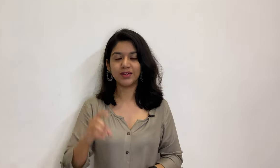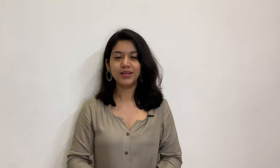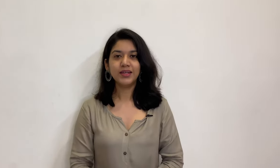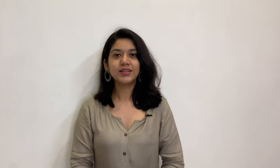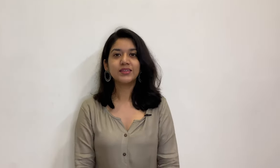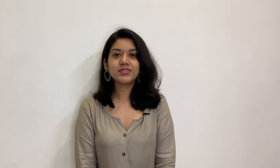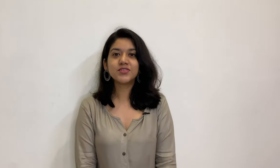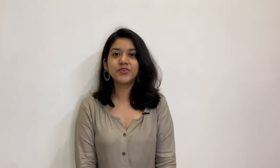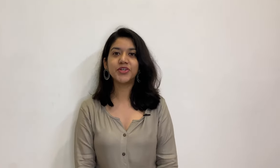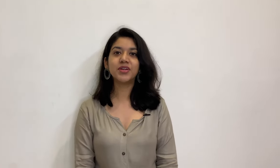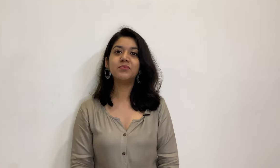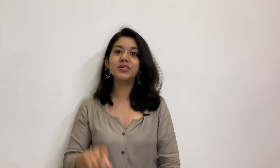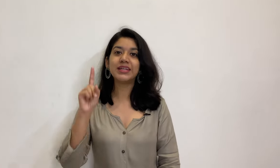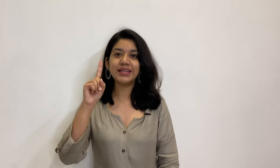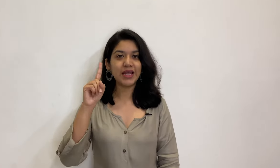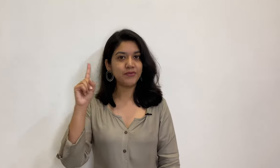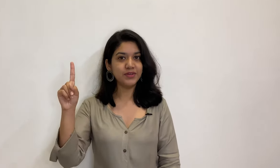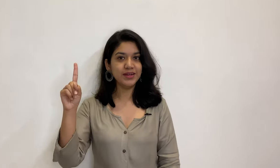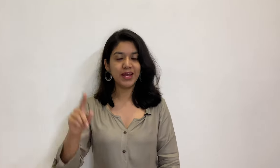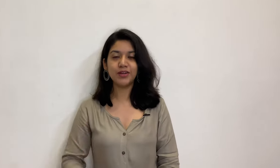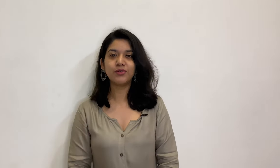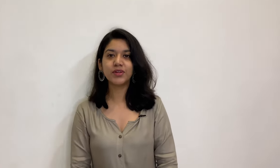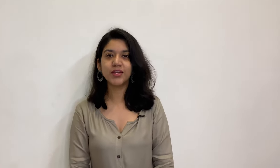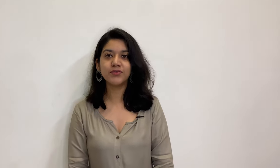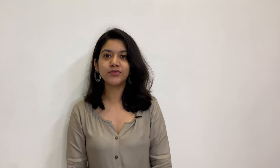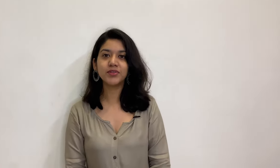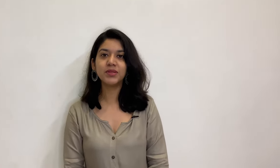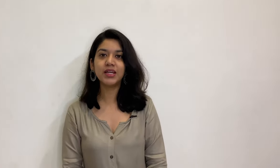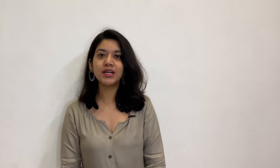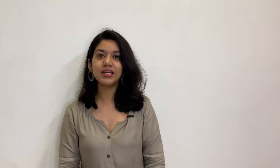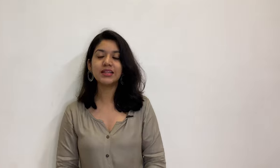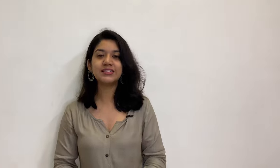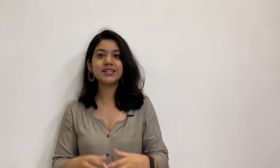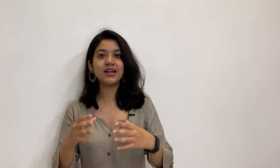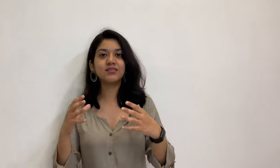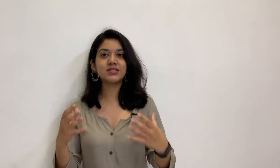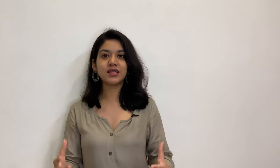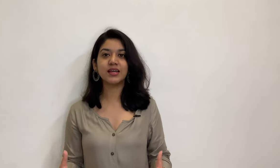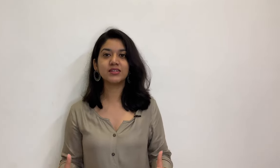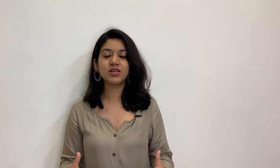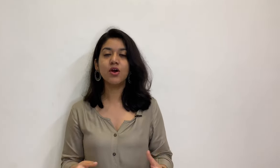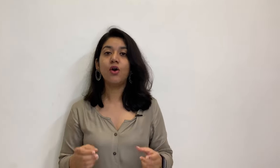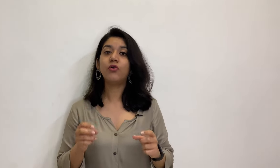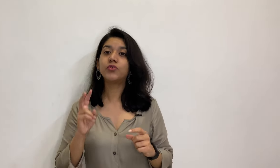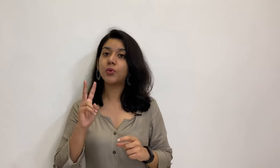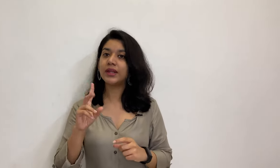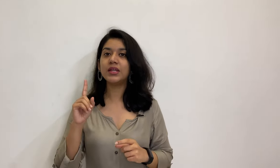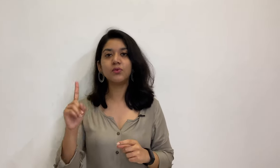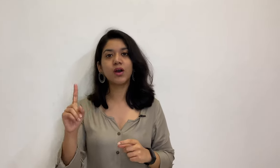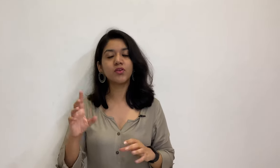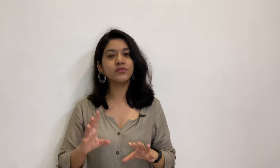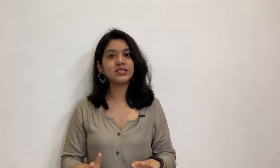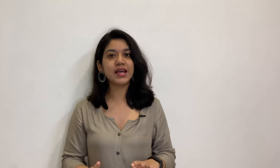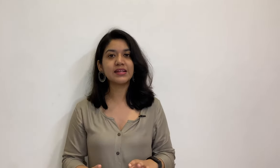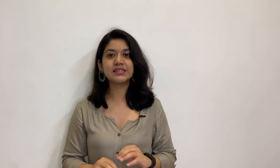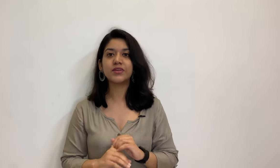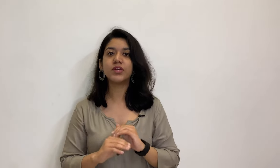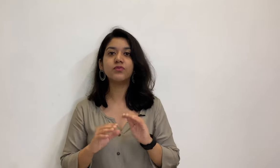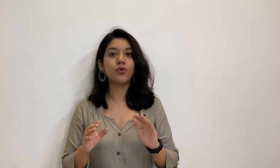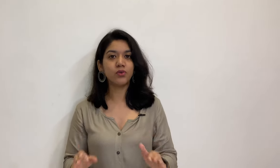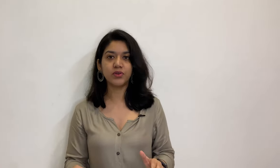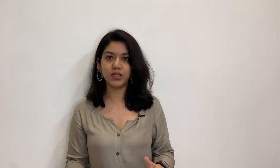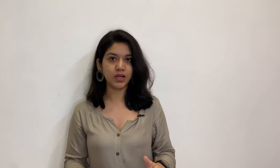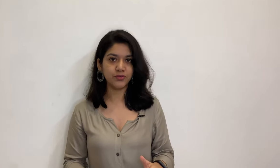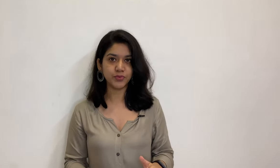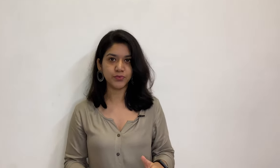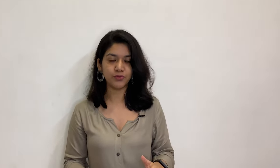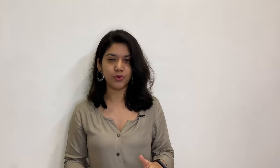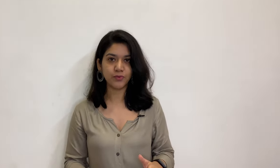This is video number 11. Today we will be learning the standard signs of 21 of the signs that we have already covered before.